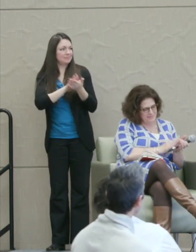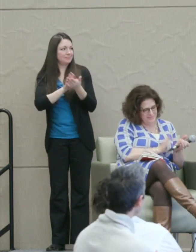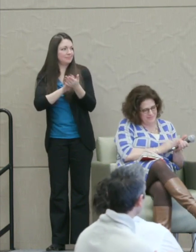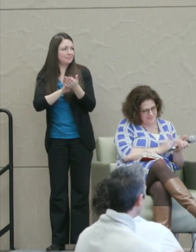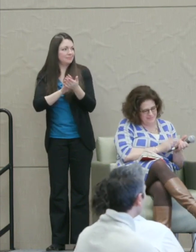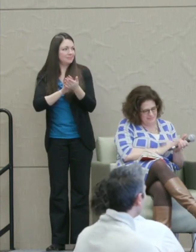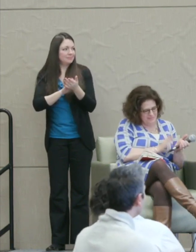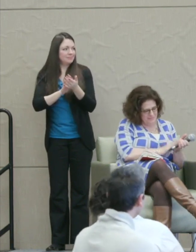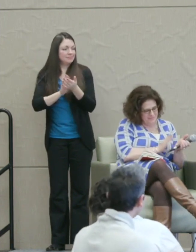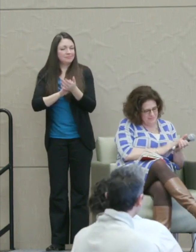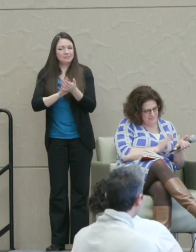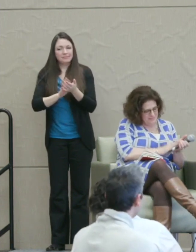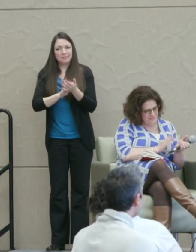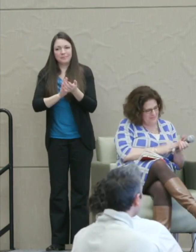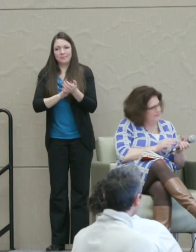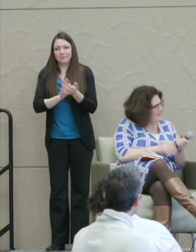Jennifer Brier: Thank you. Martha Nussbaum: Thank you both very much.